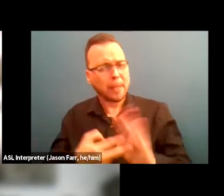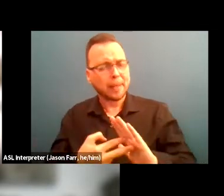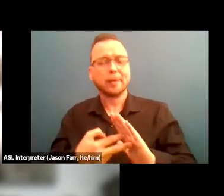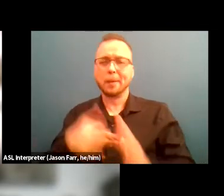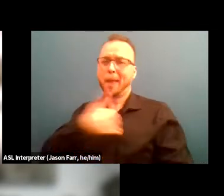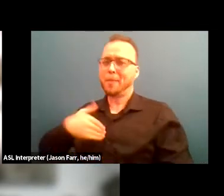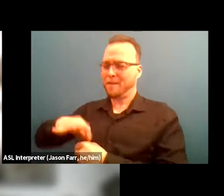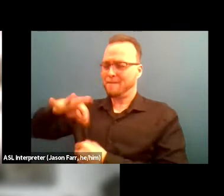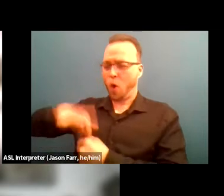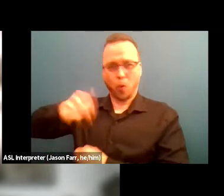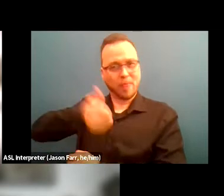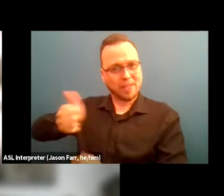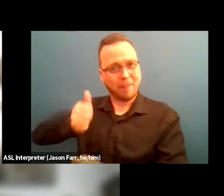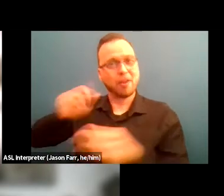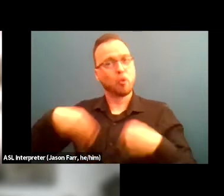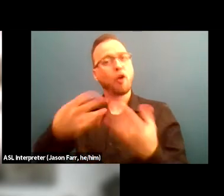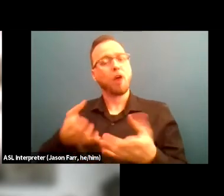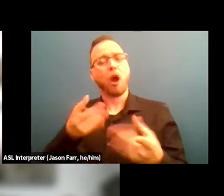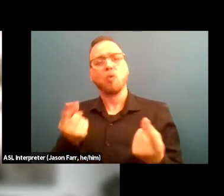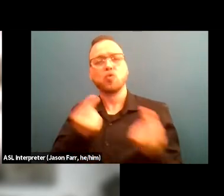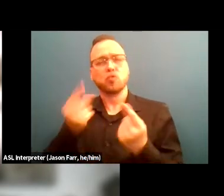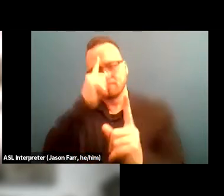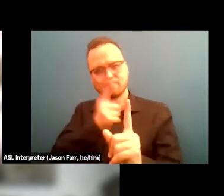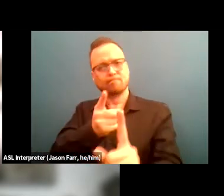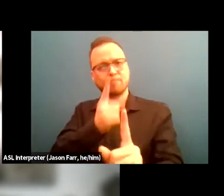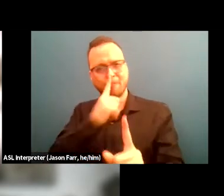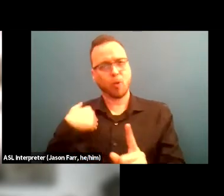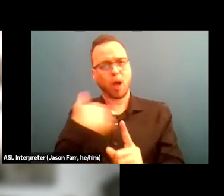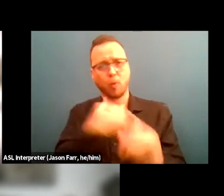for the activities and sustainability of our organization.